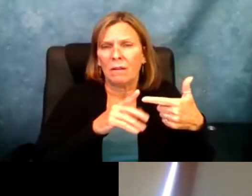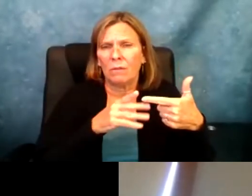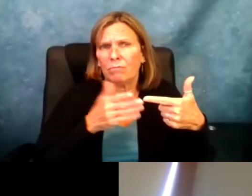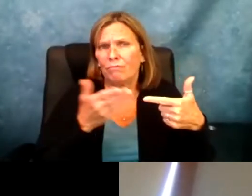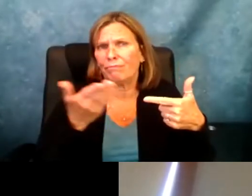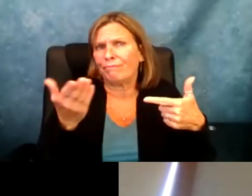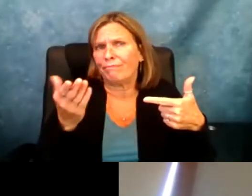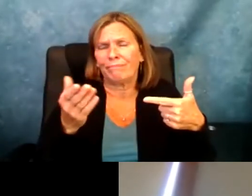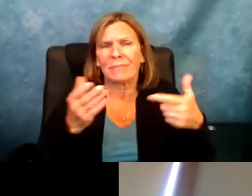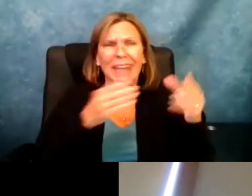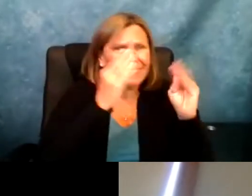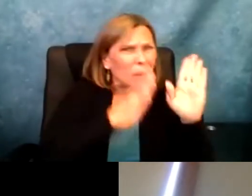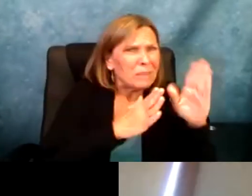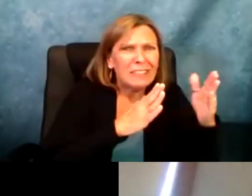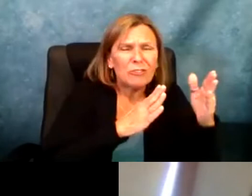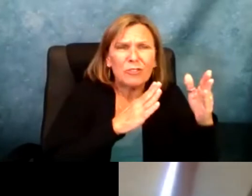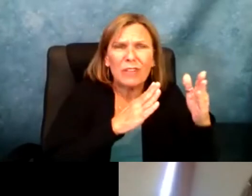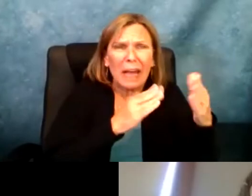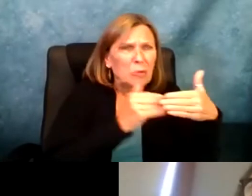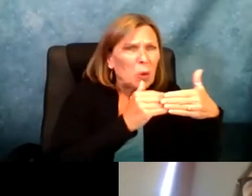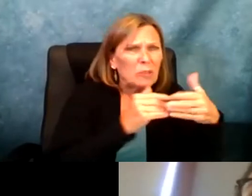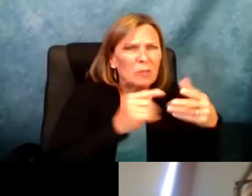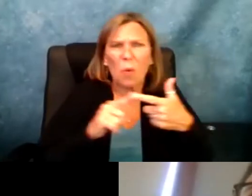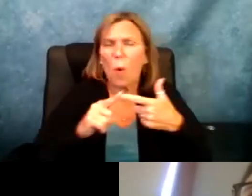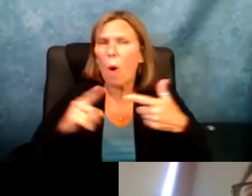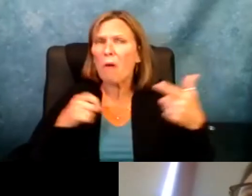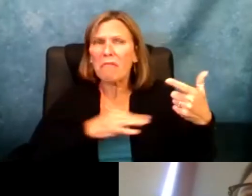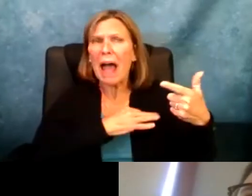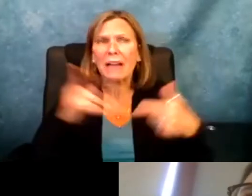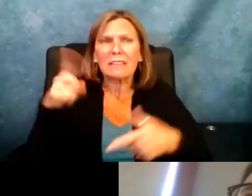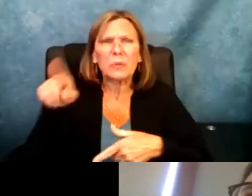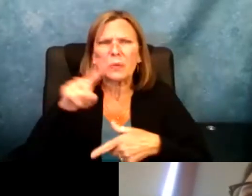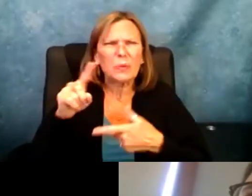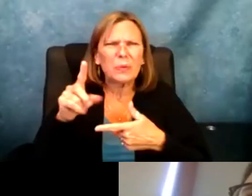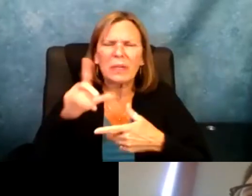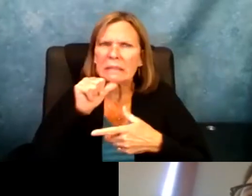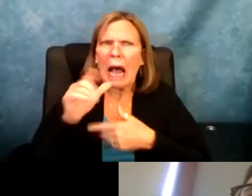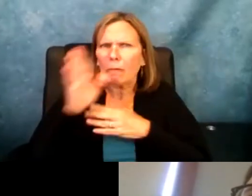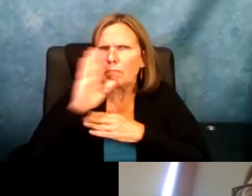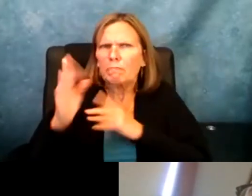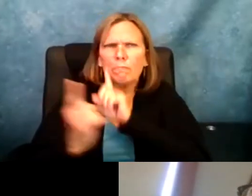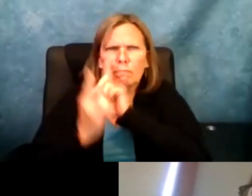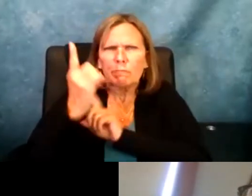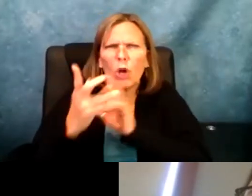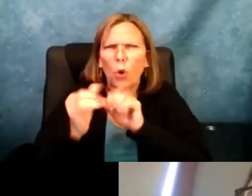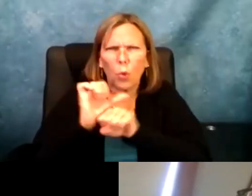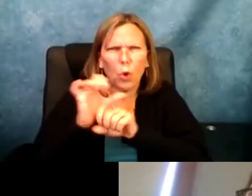condescending nee and demand better from my educators. That can be anybody from like teachers I am close with to